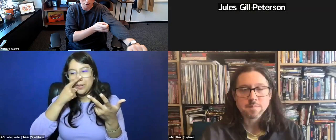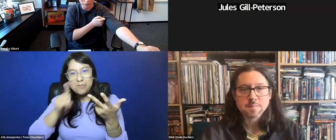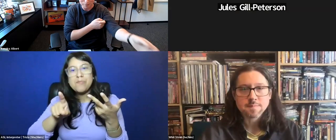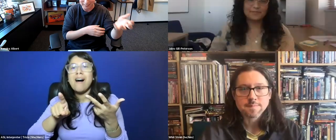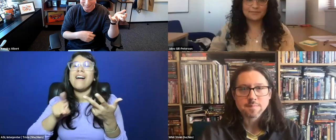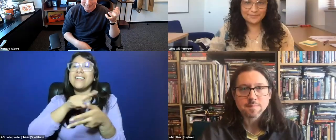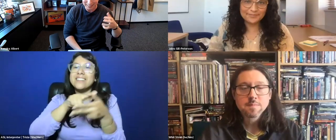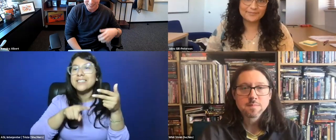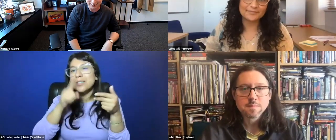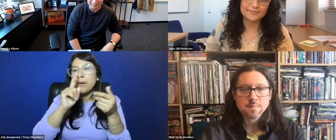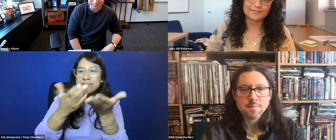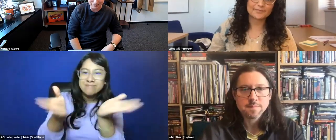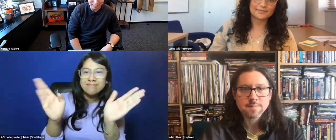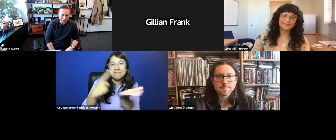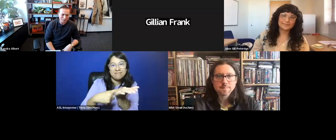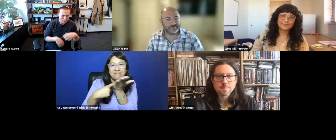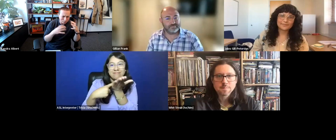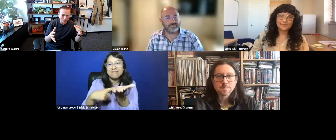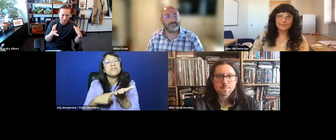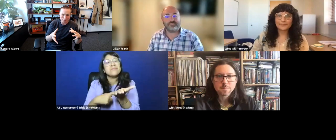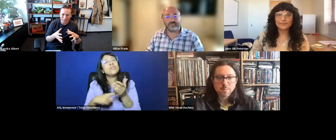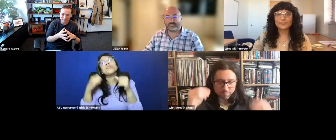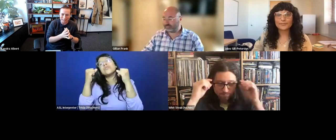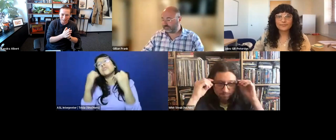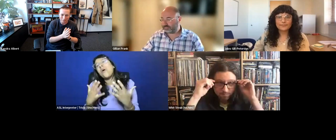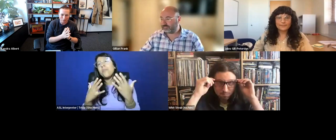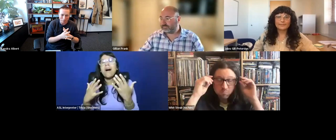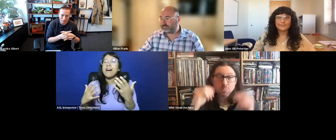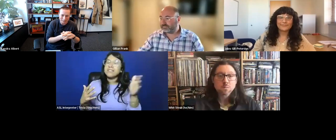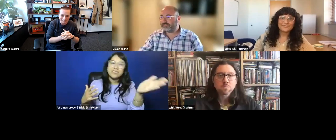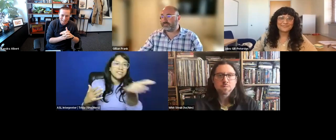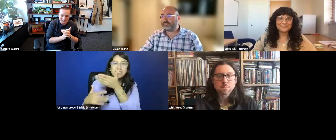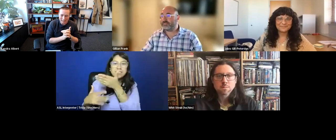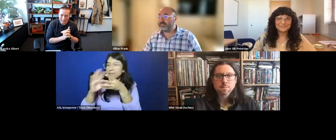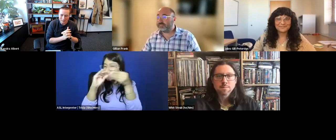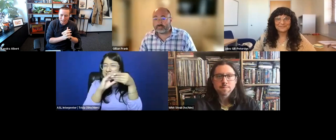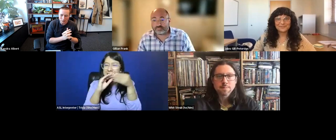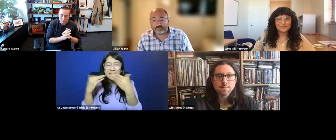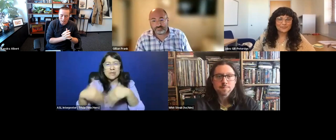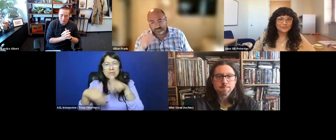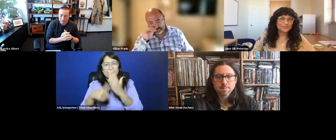so we can sort of start the kind of broader panel of discussion. There's so much to chew on in all of your remarks,